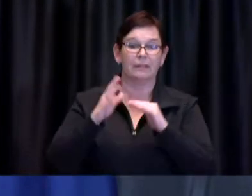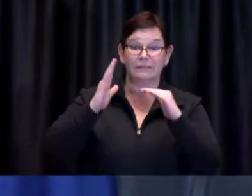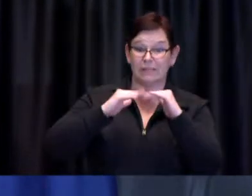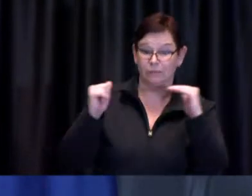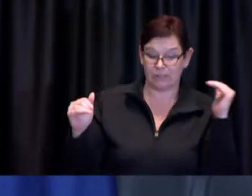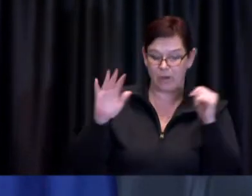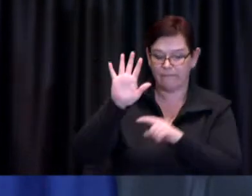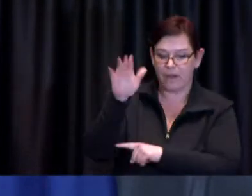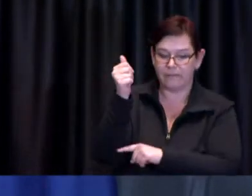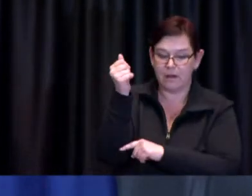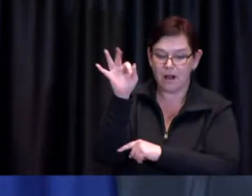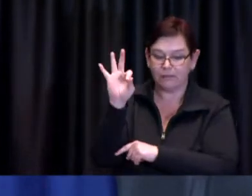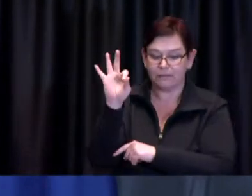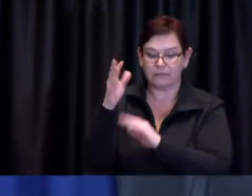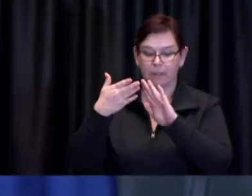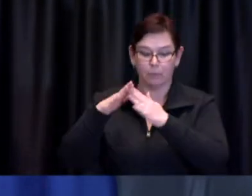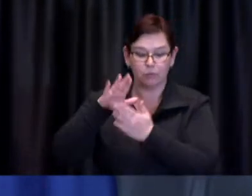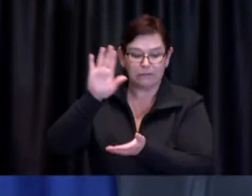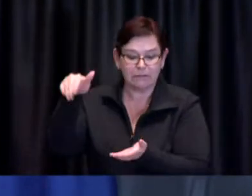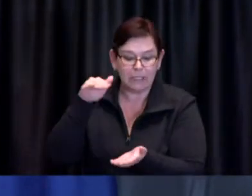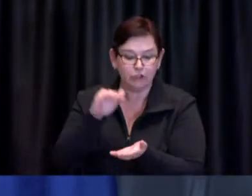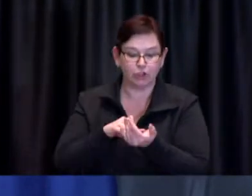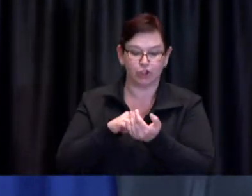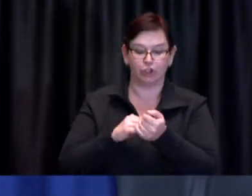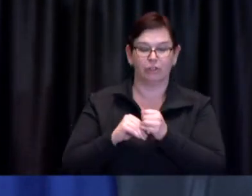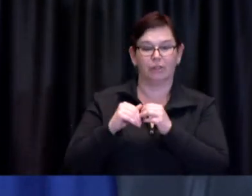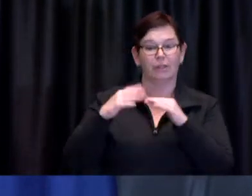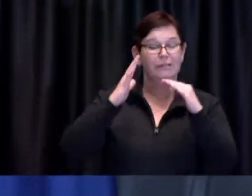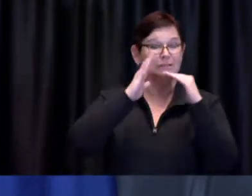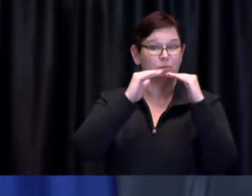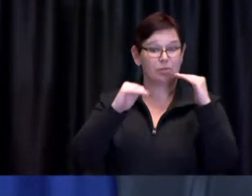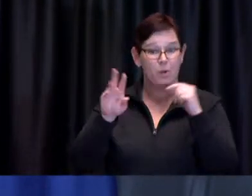Downtown west the lead agency is Scadding Court Community Centre